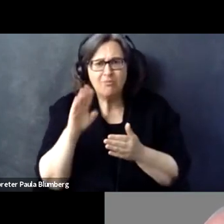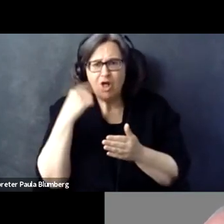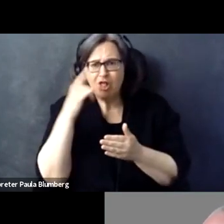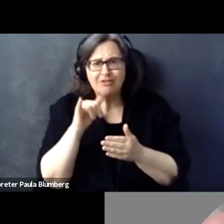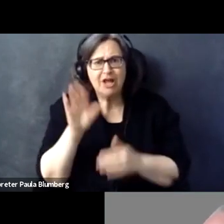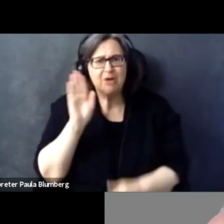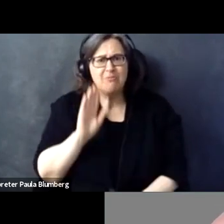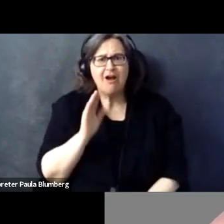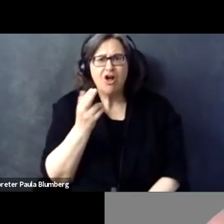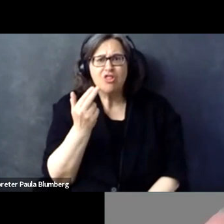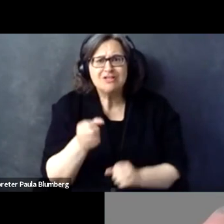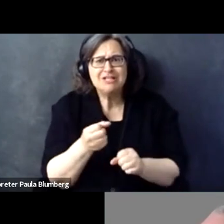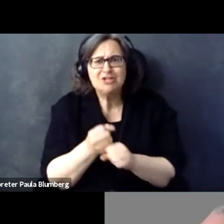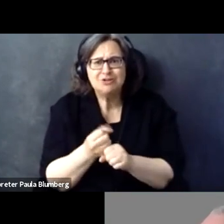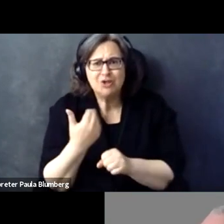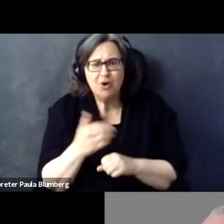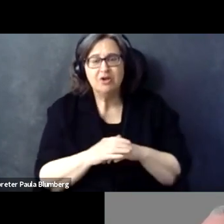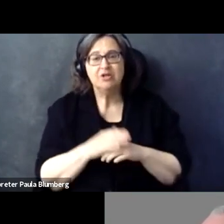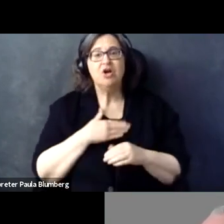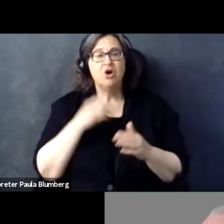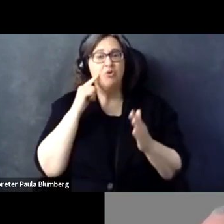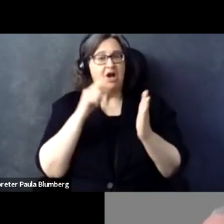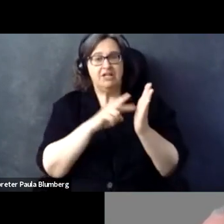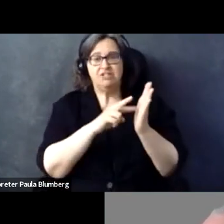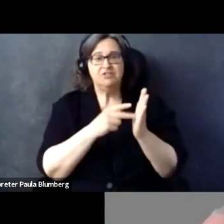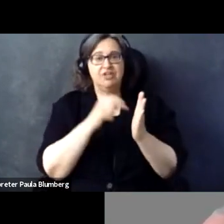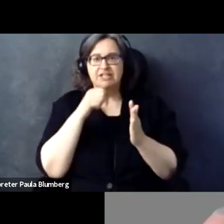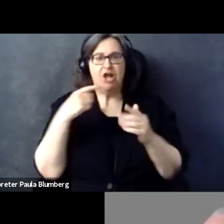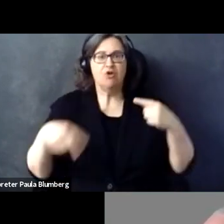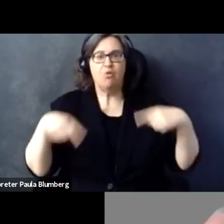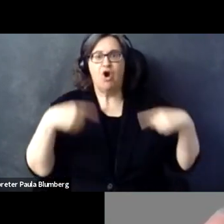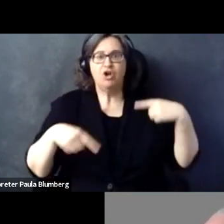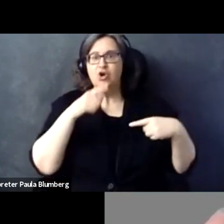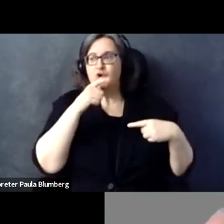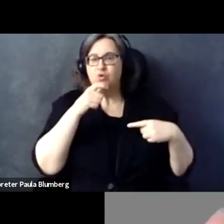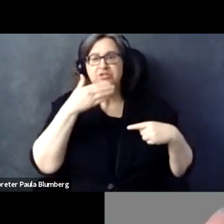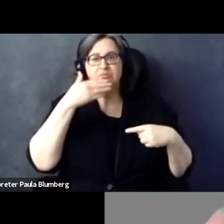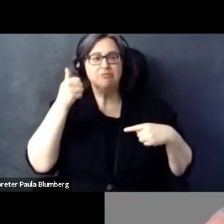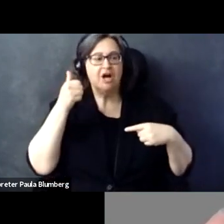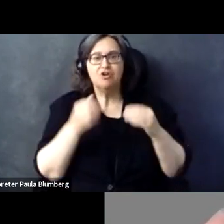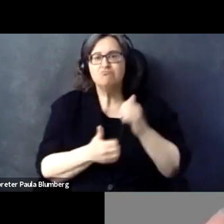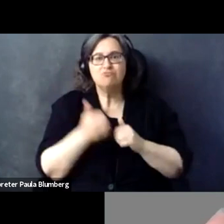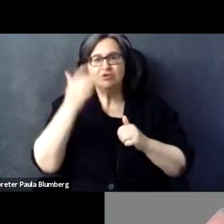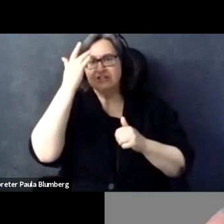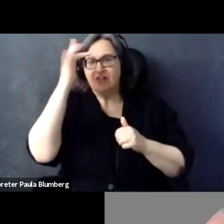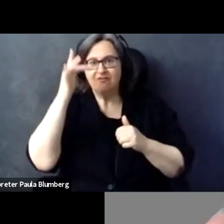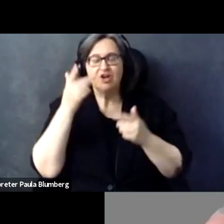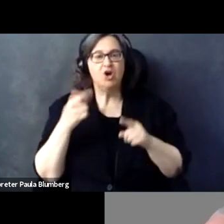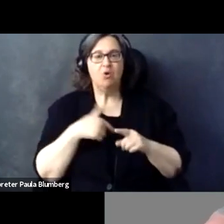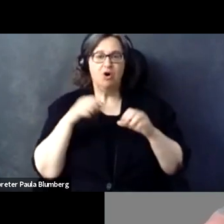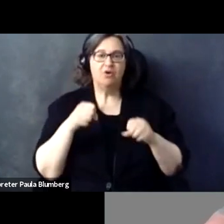2.0 published in 2008. Does anyone even remember what the web looked like 13 years ago? Okay. My intention is absolutely